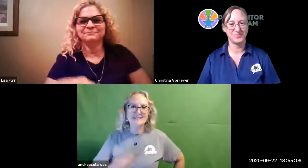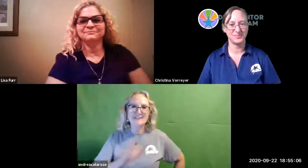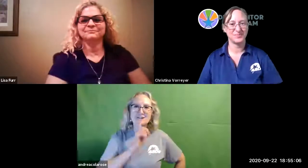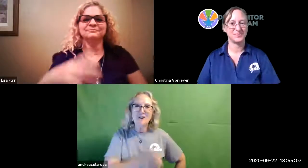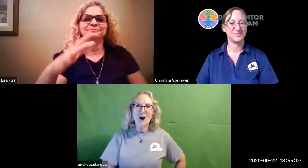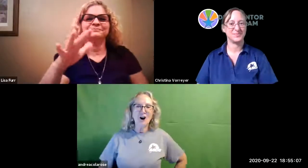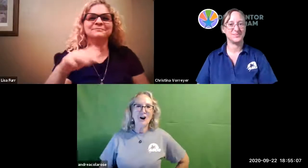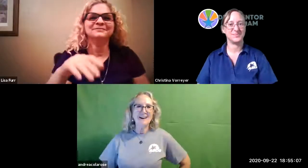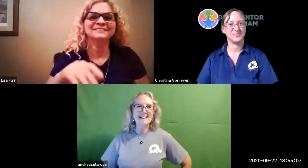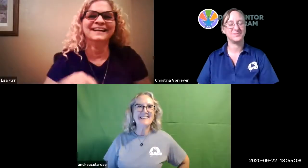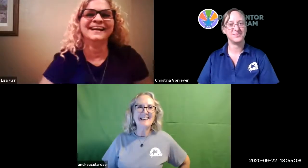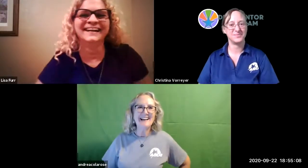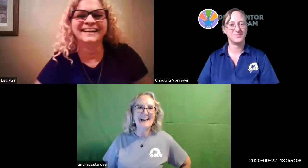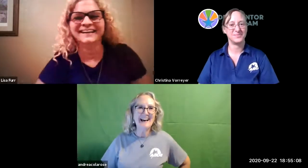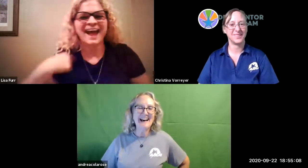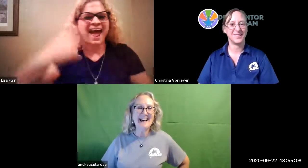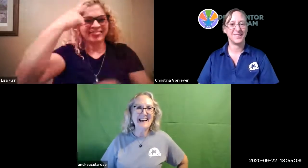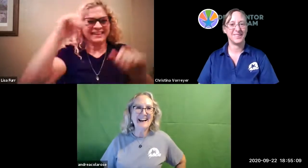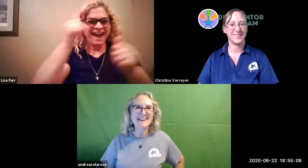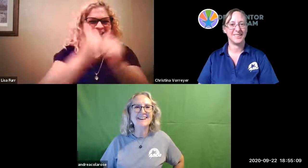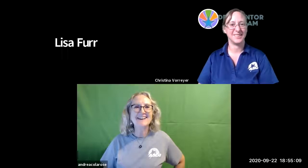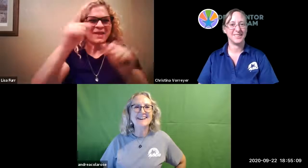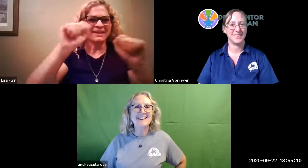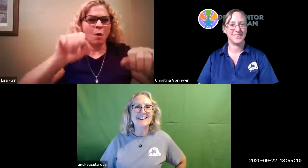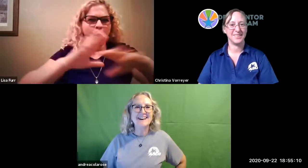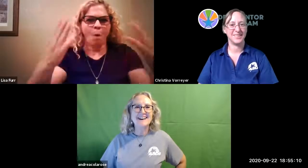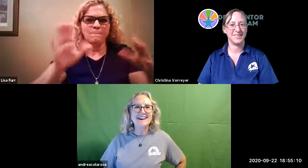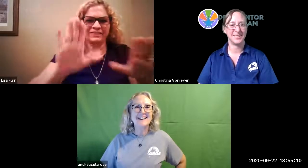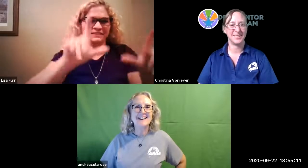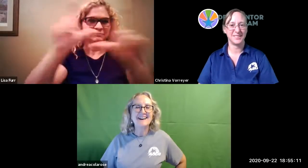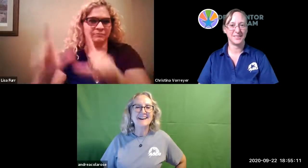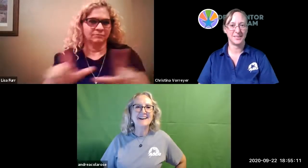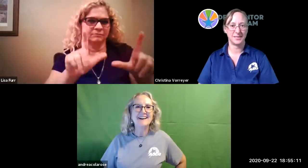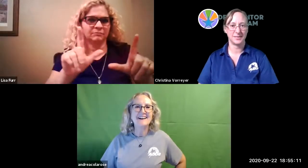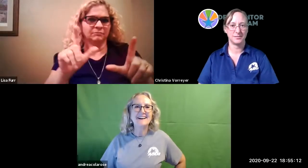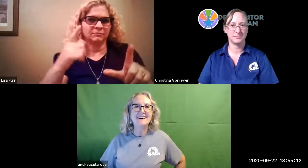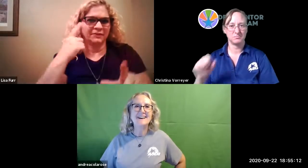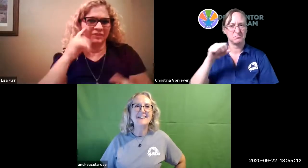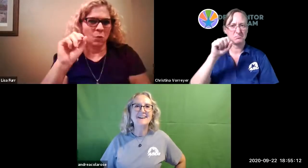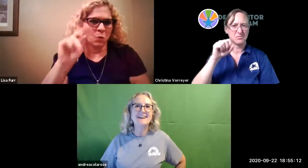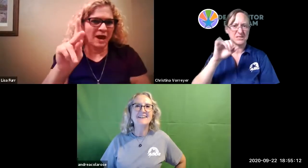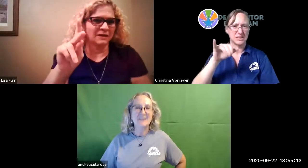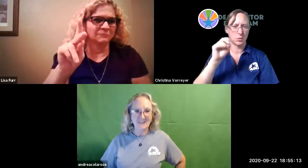great thank you